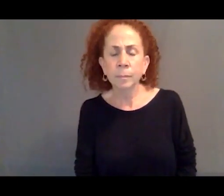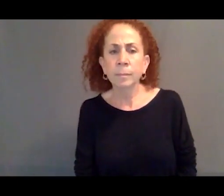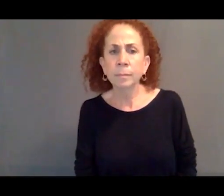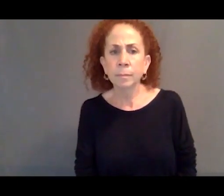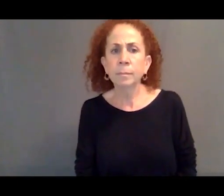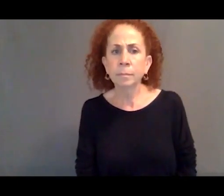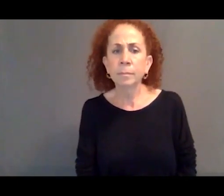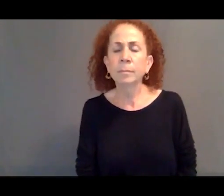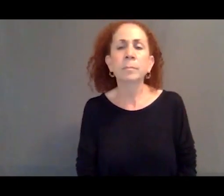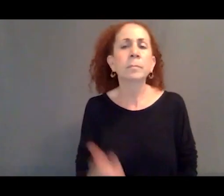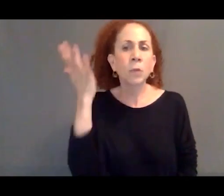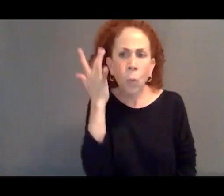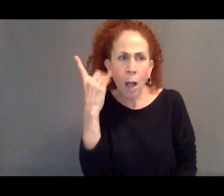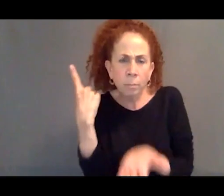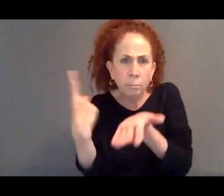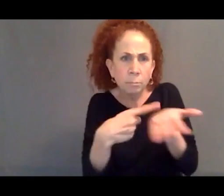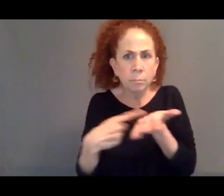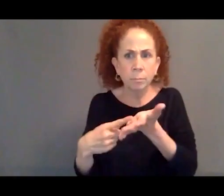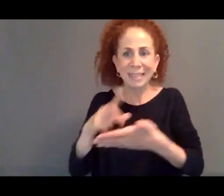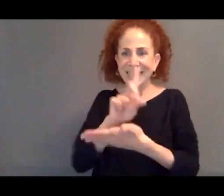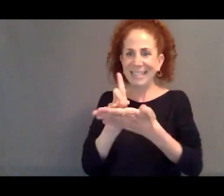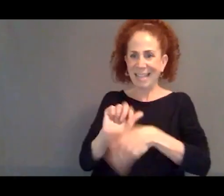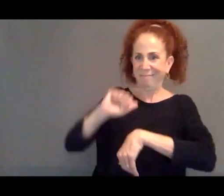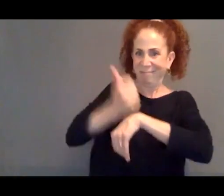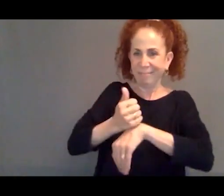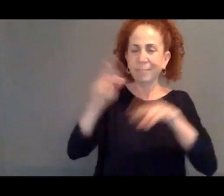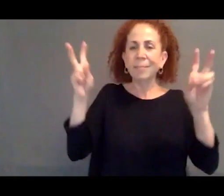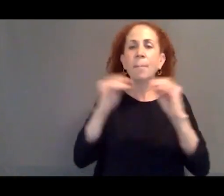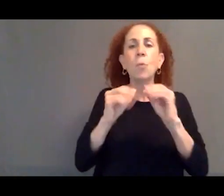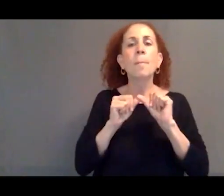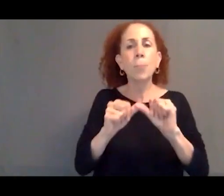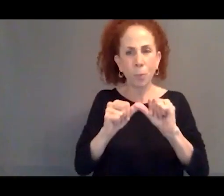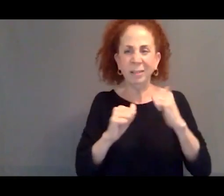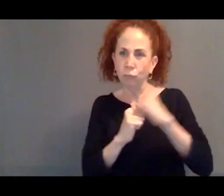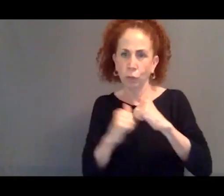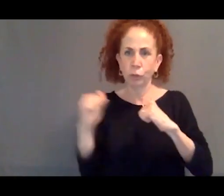to design what would become a more permanent framework